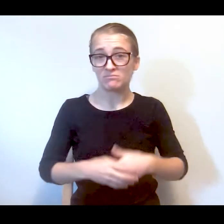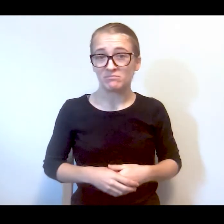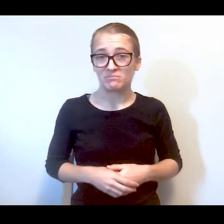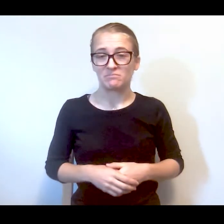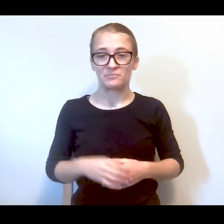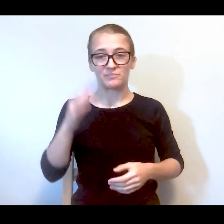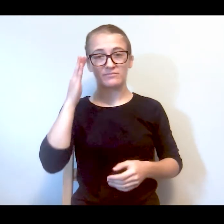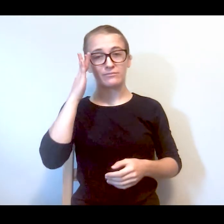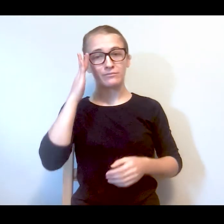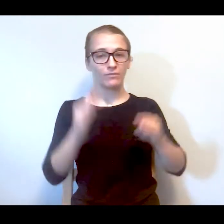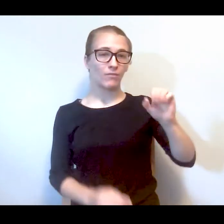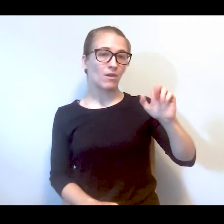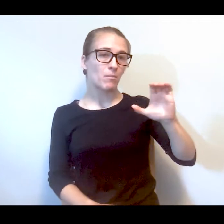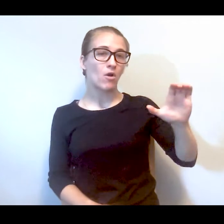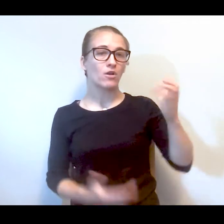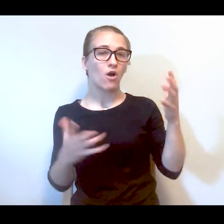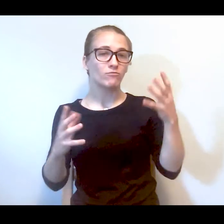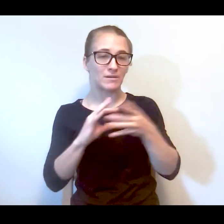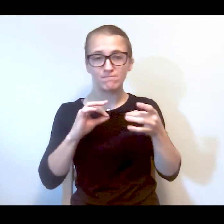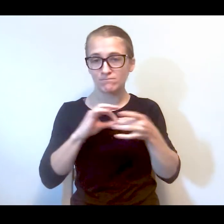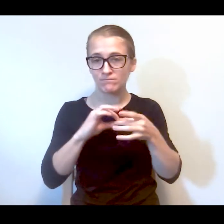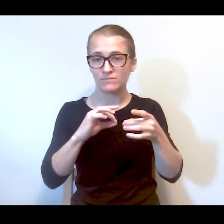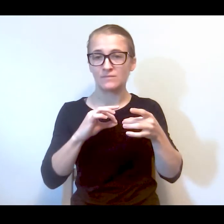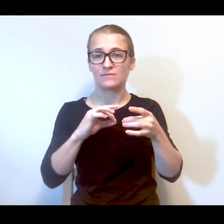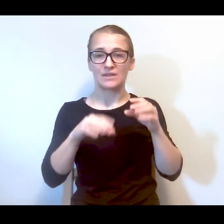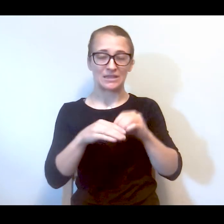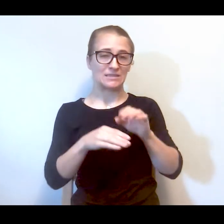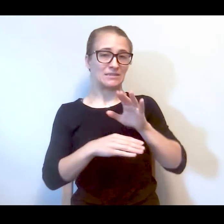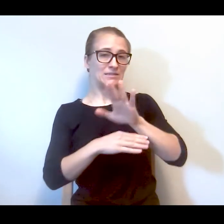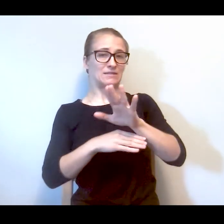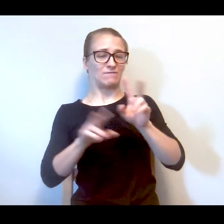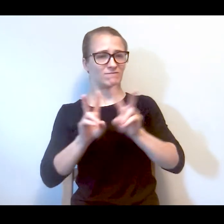But as Marc has already said in his very powerful